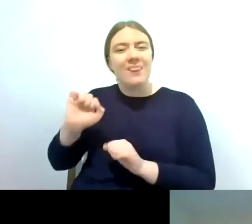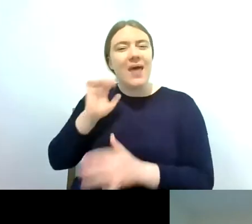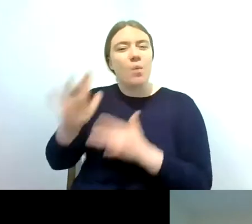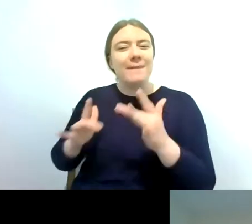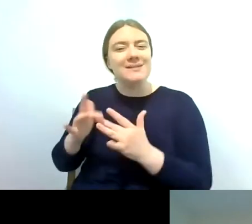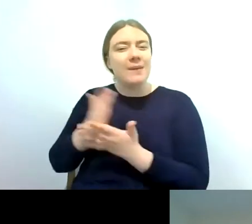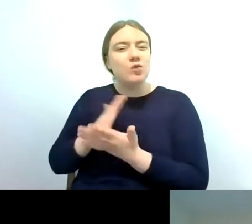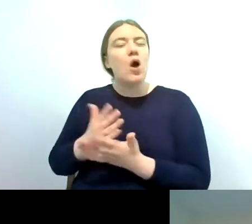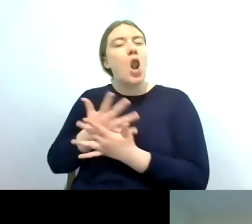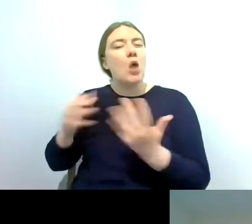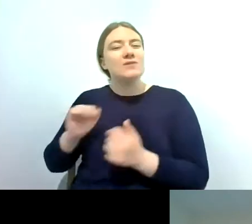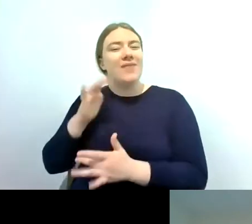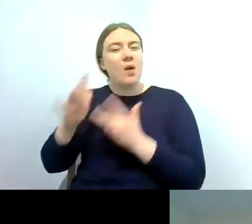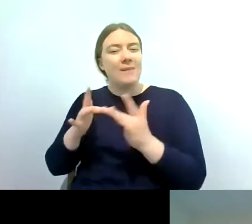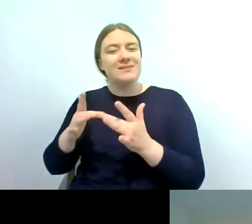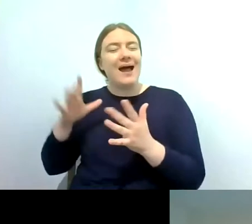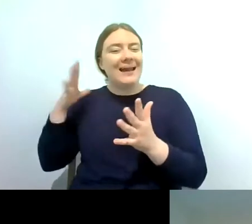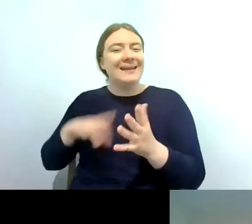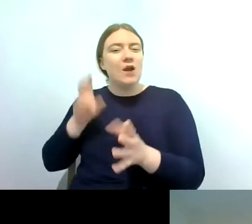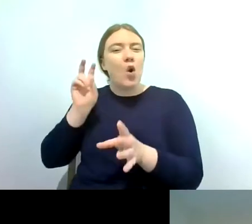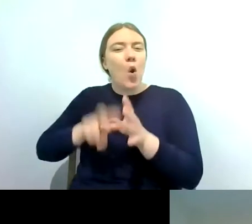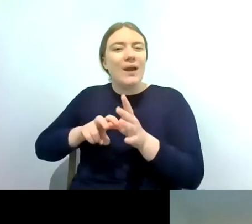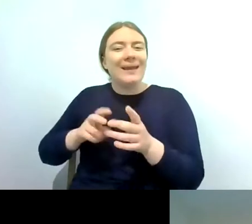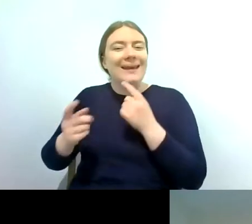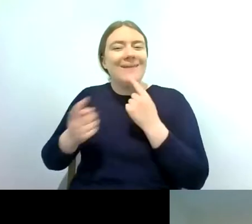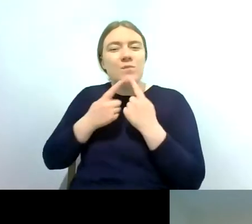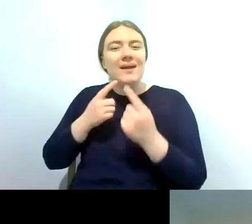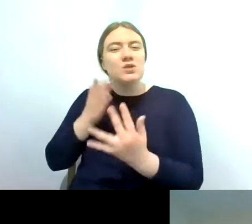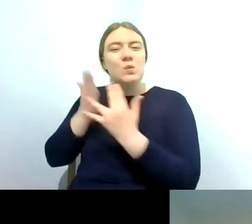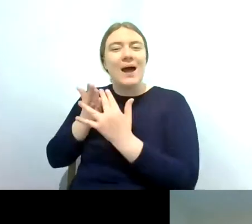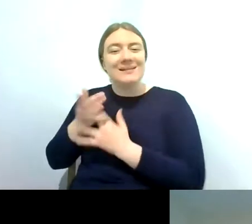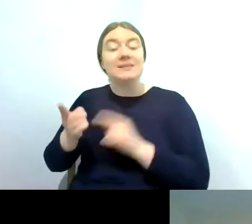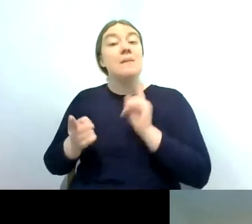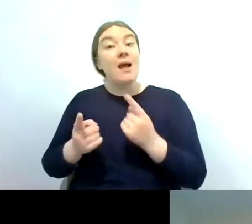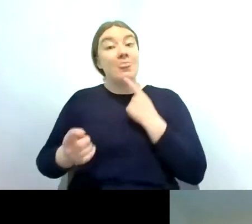closed so that you need a login to access and but certainly the data is available so